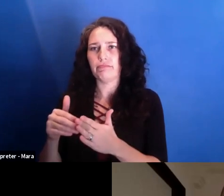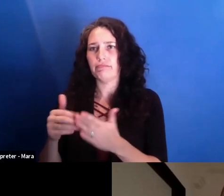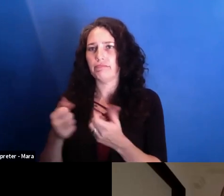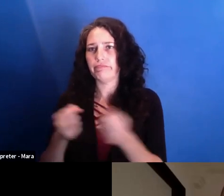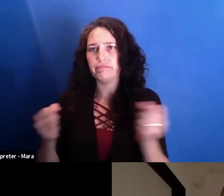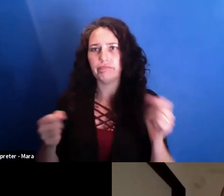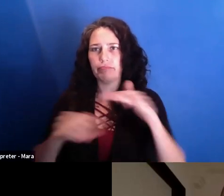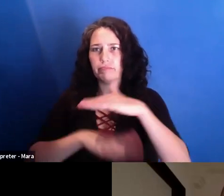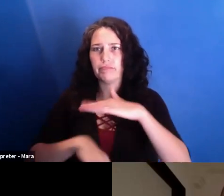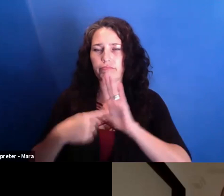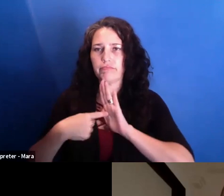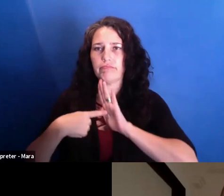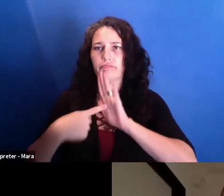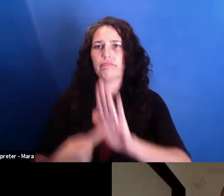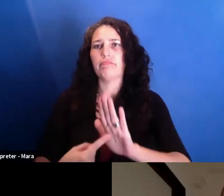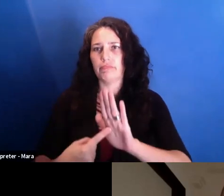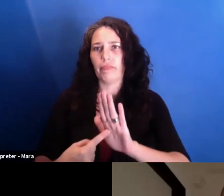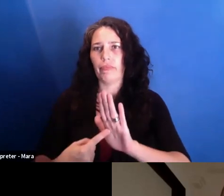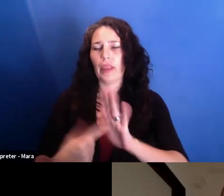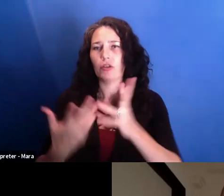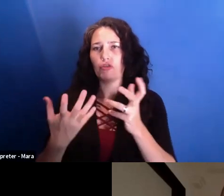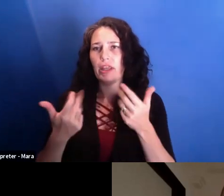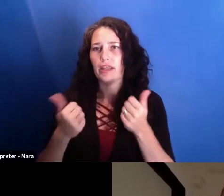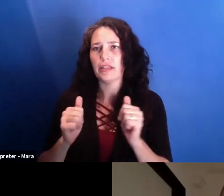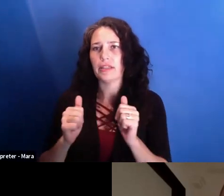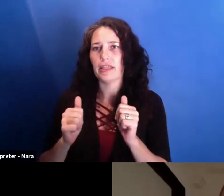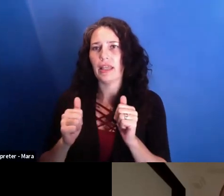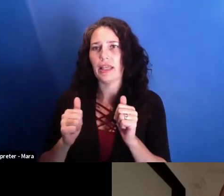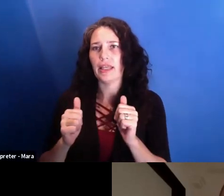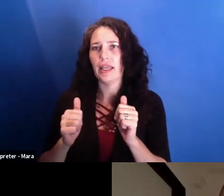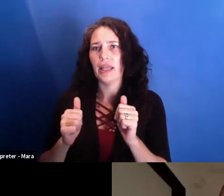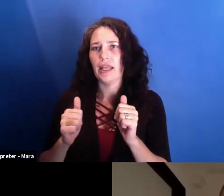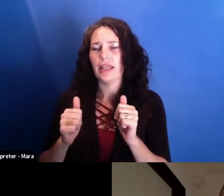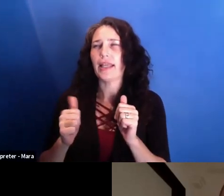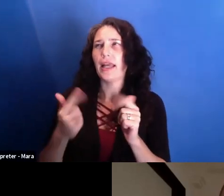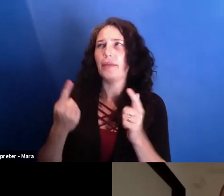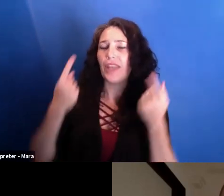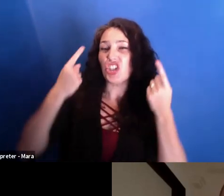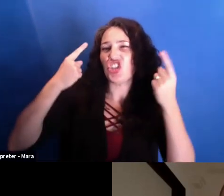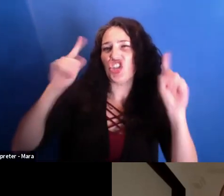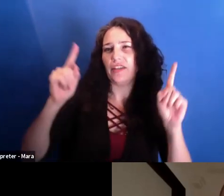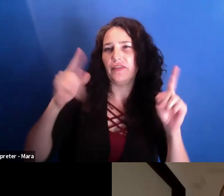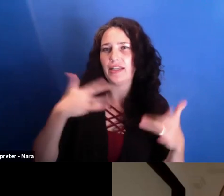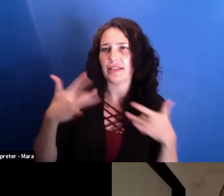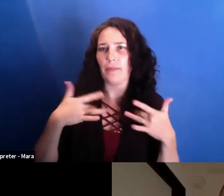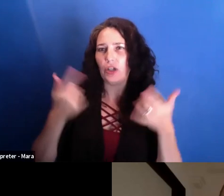for cheap excitement or cheap thrills. It's about something else. It's like a procedural quality in those fiction films.